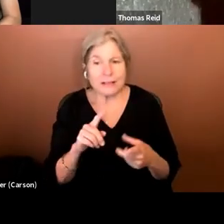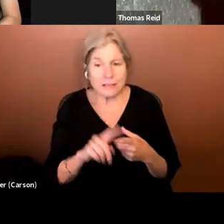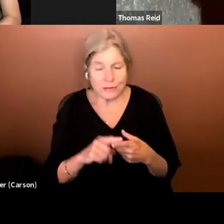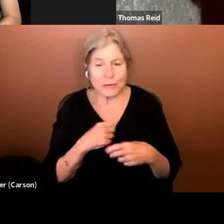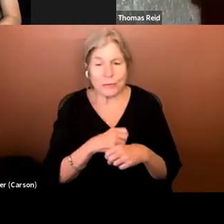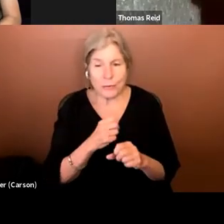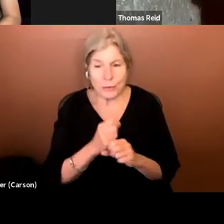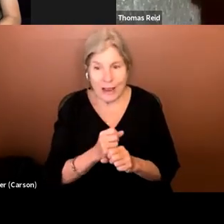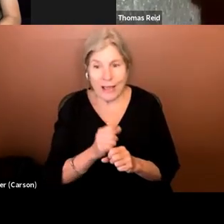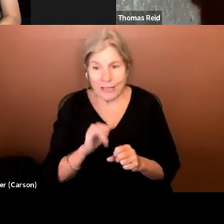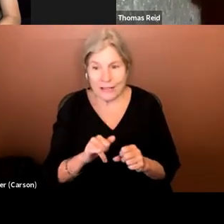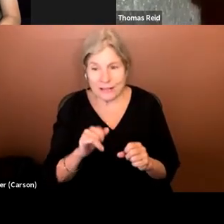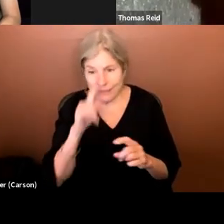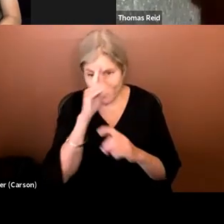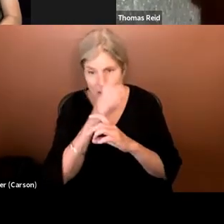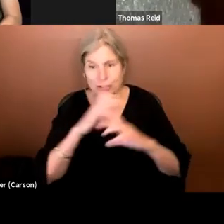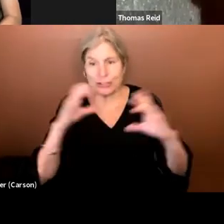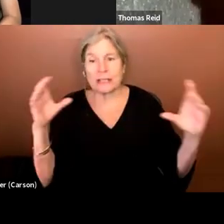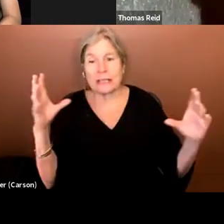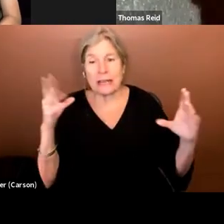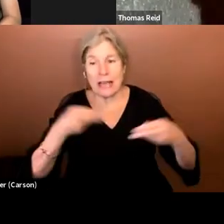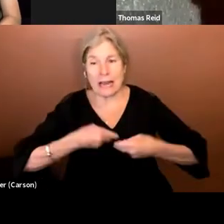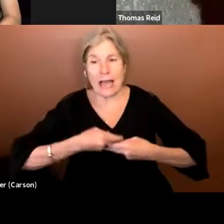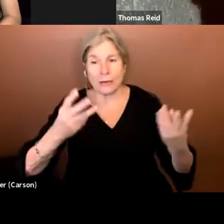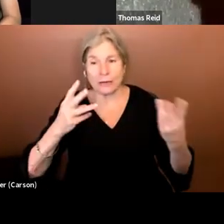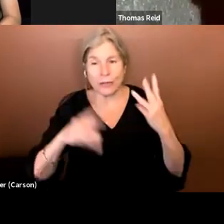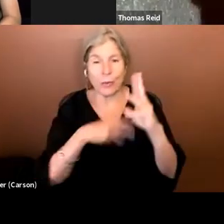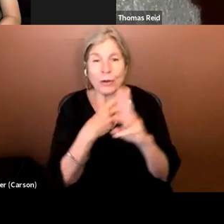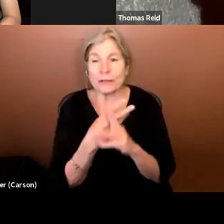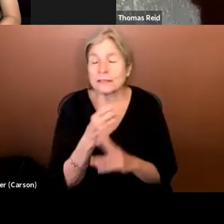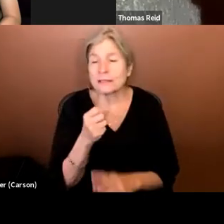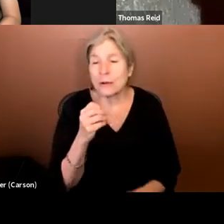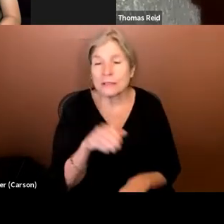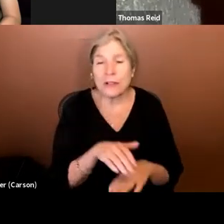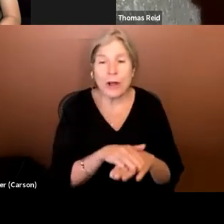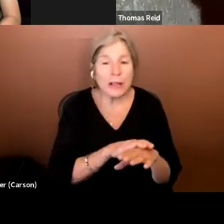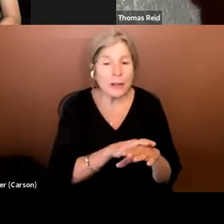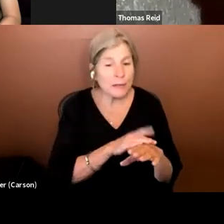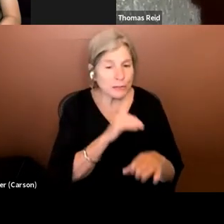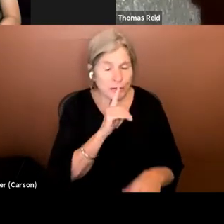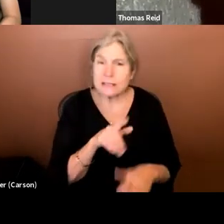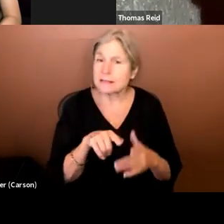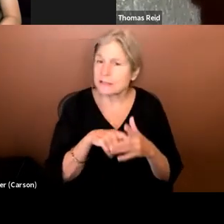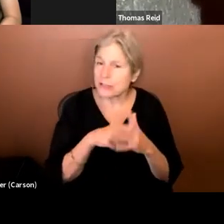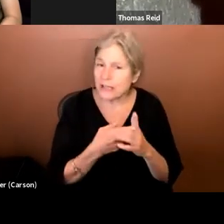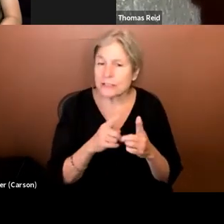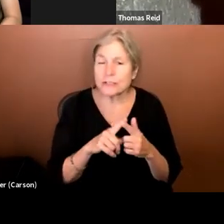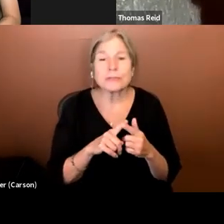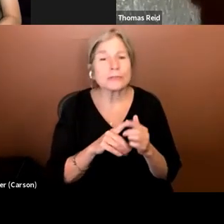and out into the world. And slowly but surely it started to take shape. It was a